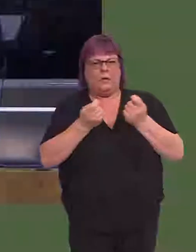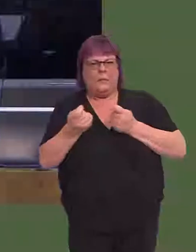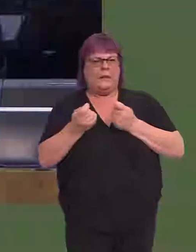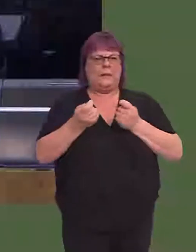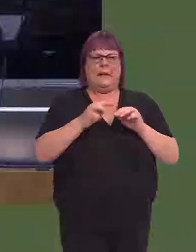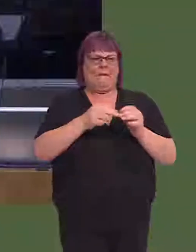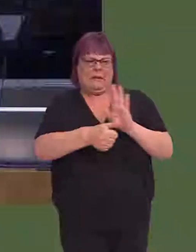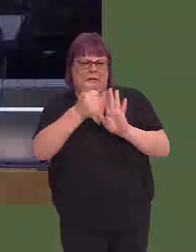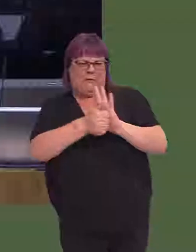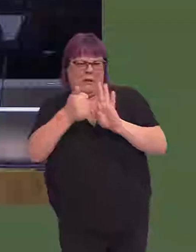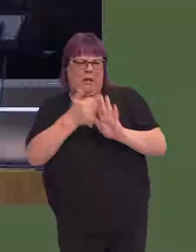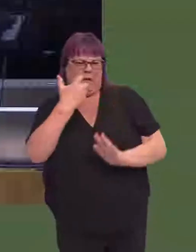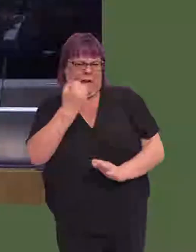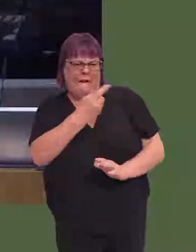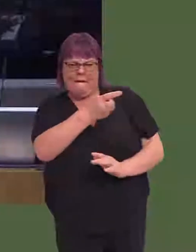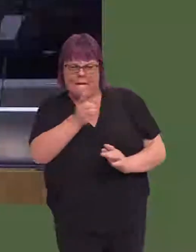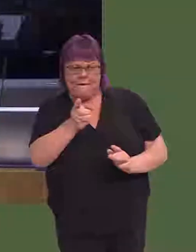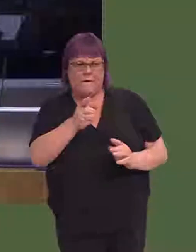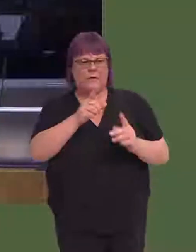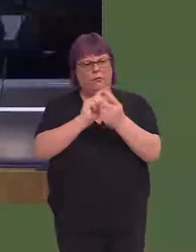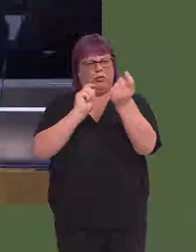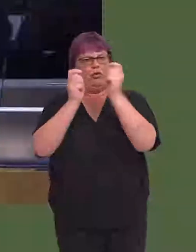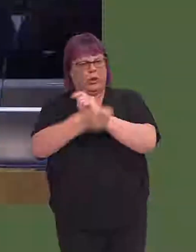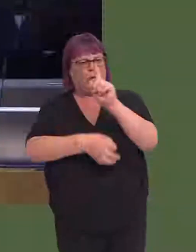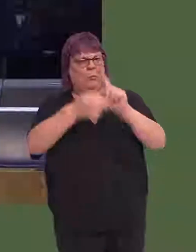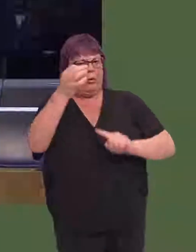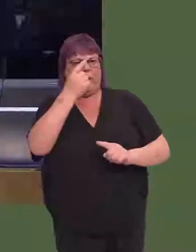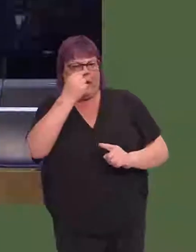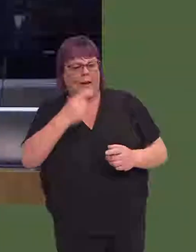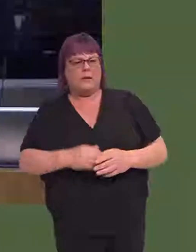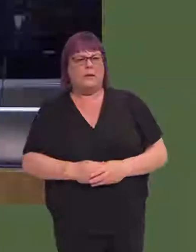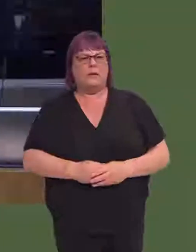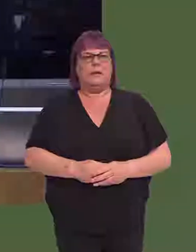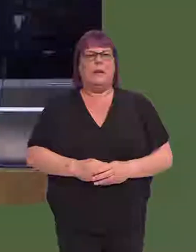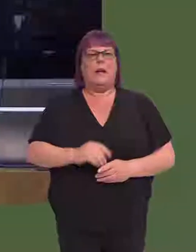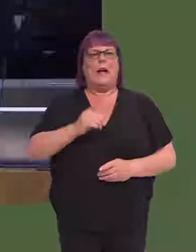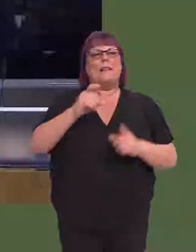office, over whether the skill set actually exists to address the transformation agenda;